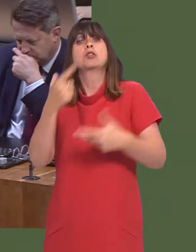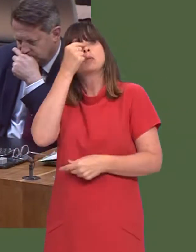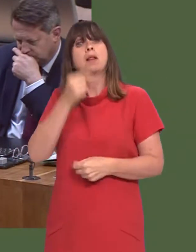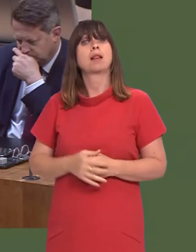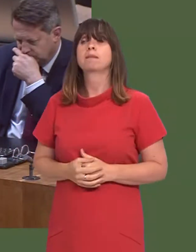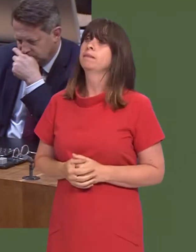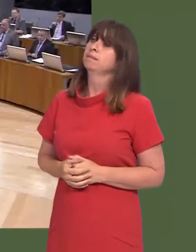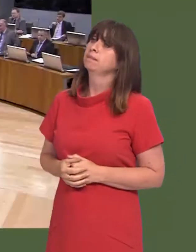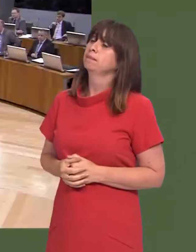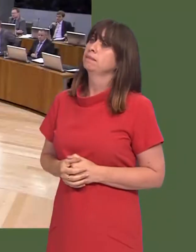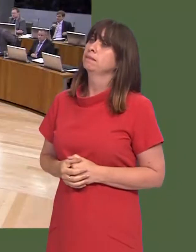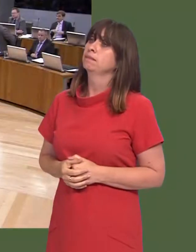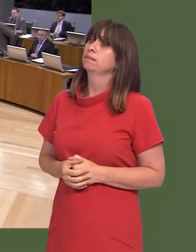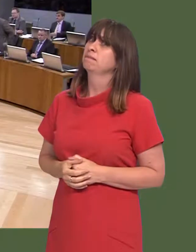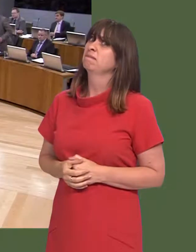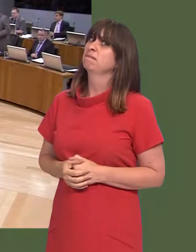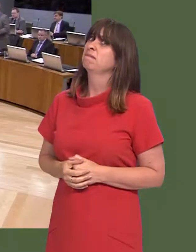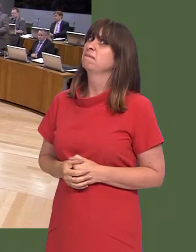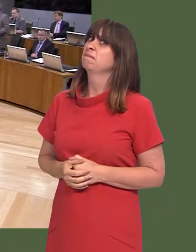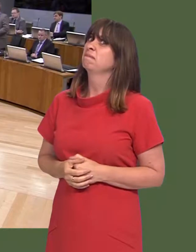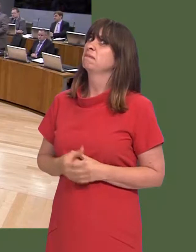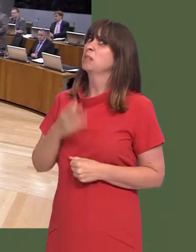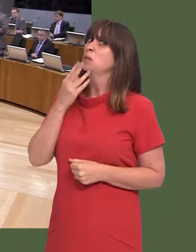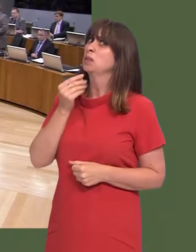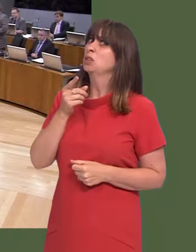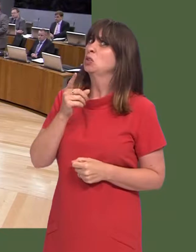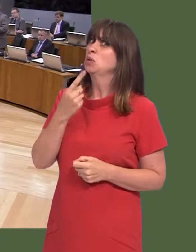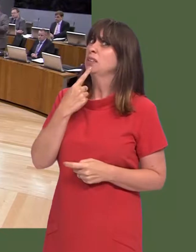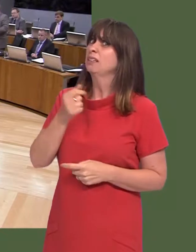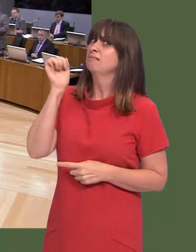much of it as we can. Andrew R.T. Davies: I think what would have given us more confidence is if we could have had a clearer